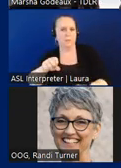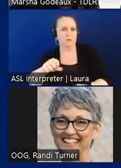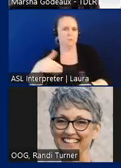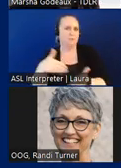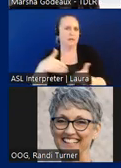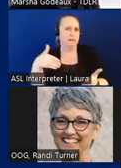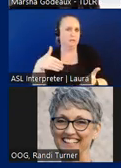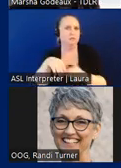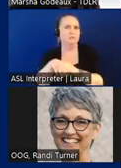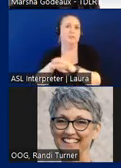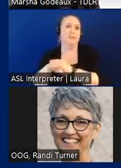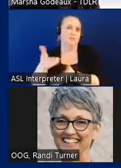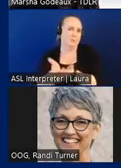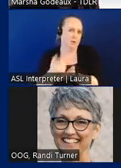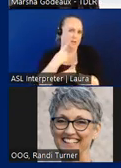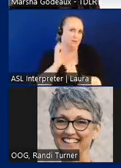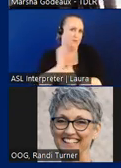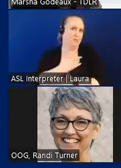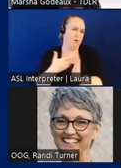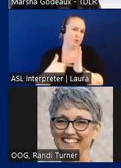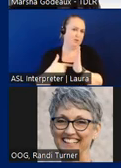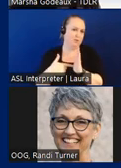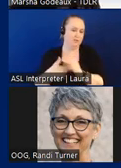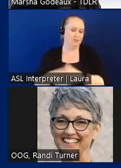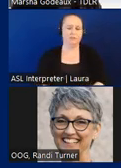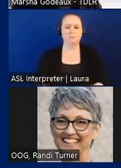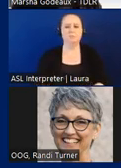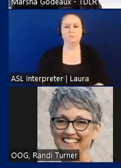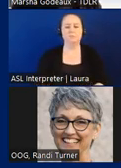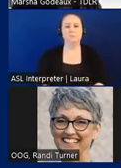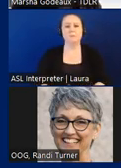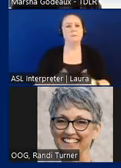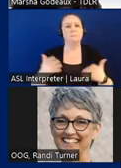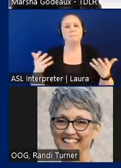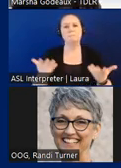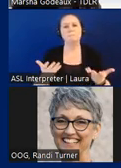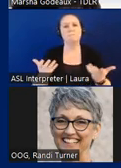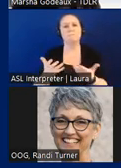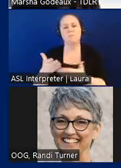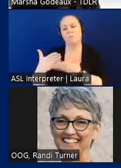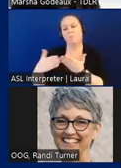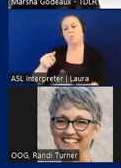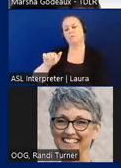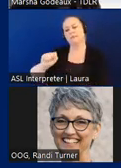parking for exa from our example and what portions of TAS trigger compliance requirements so TAS 502.